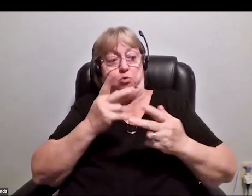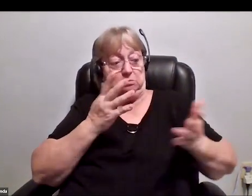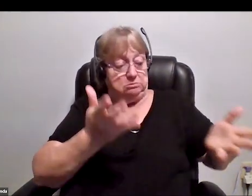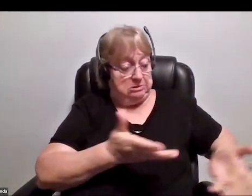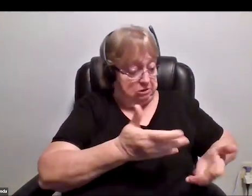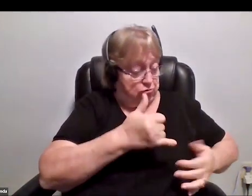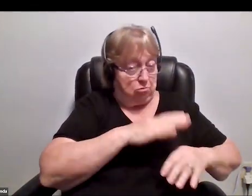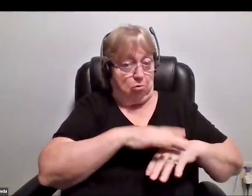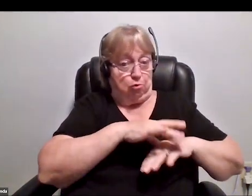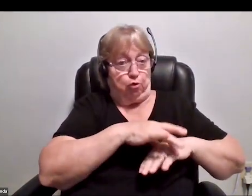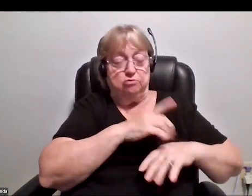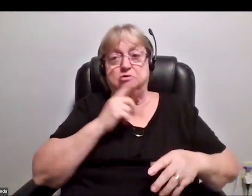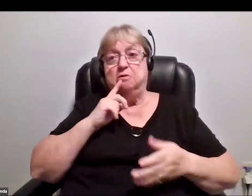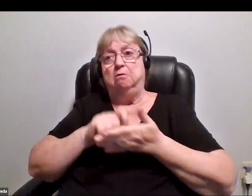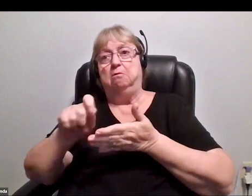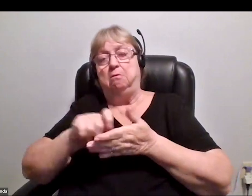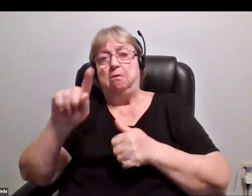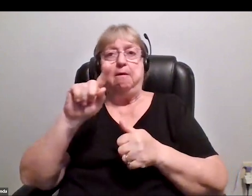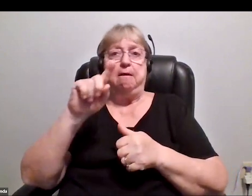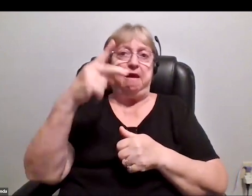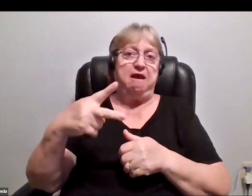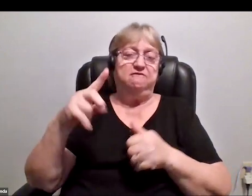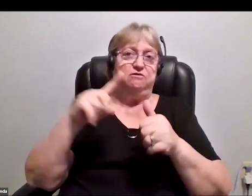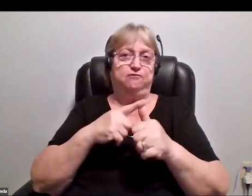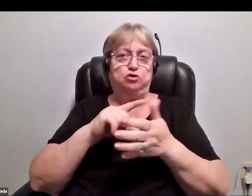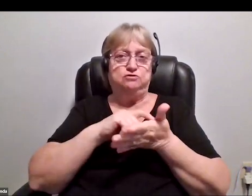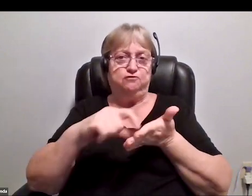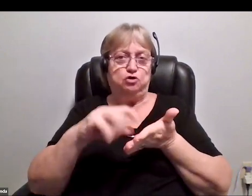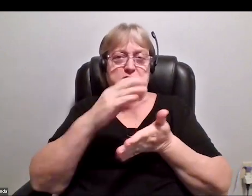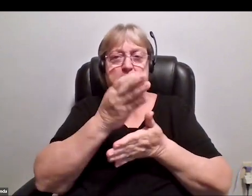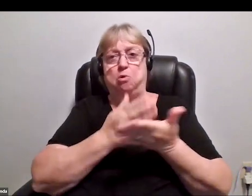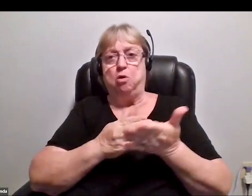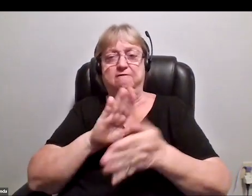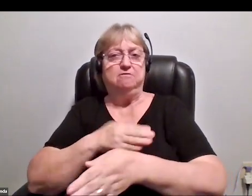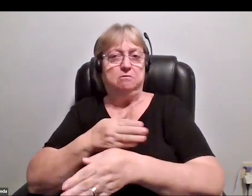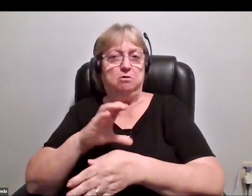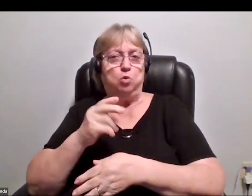They had written half a first verse and part of the chorus and some of the music, and so, together,